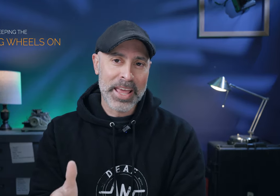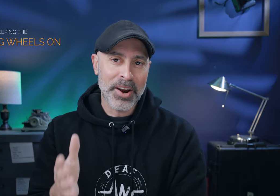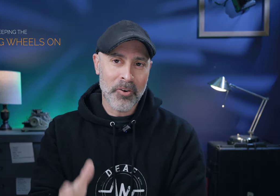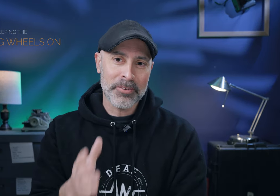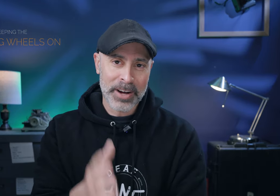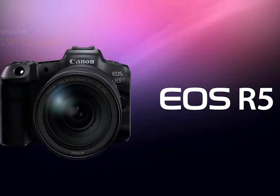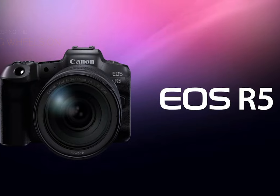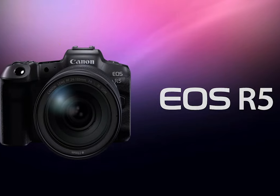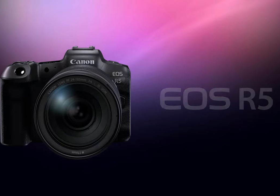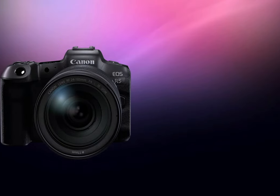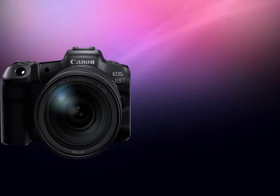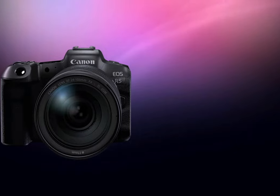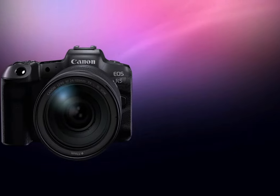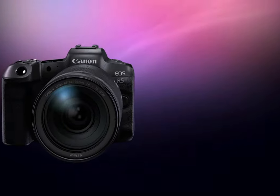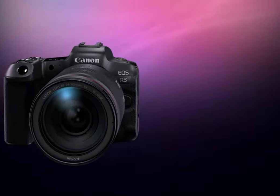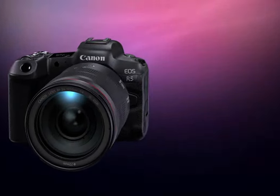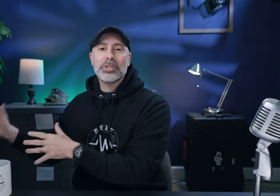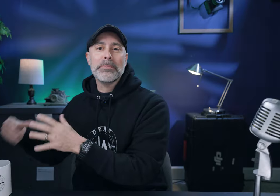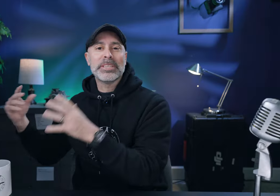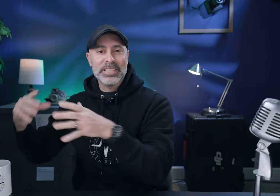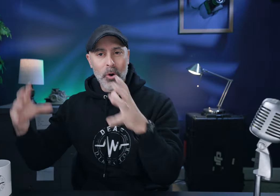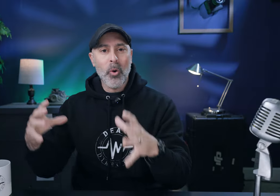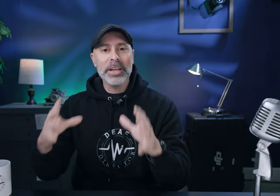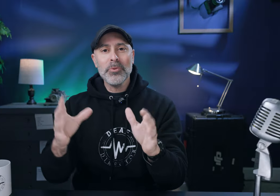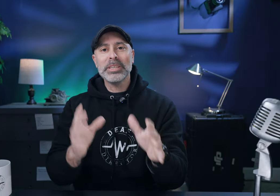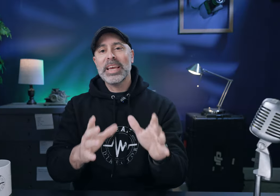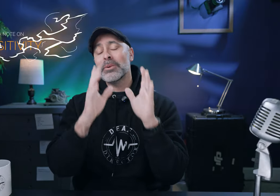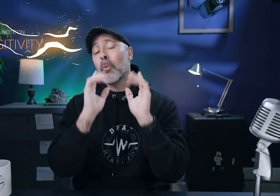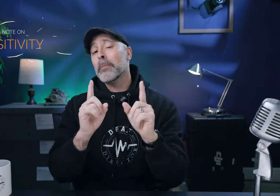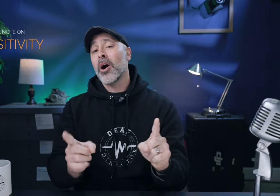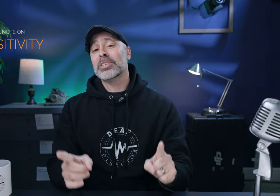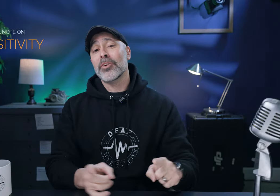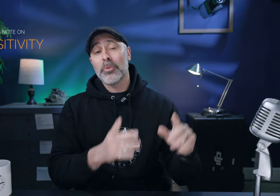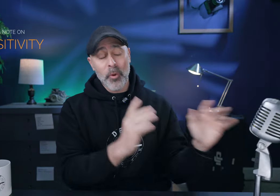Canon R5 now before I jump too deep into this hole I do want to say one positive note before